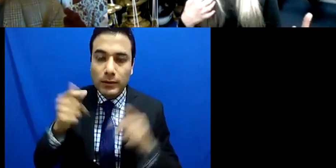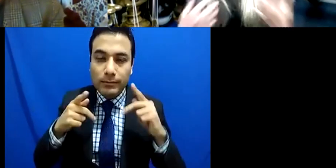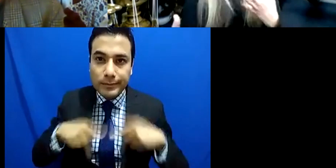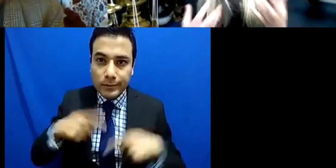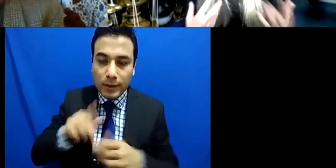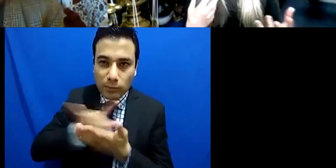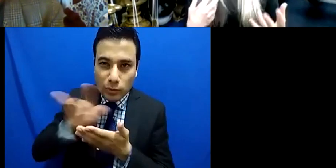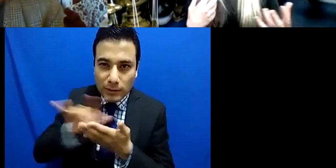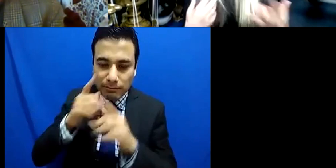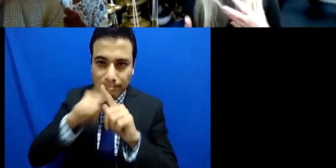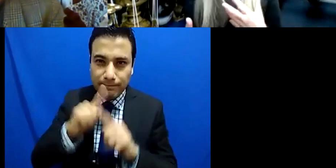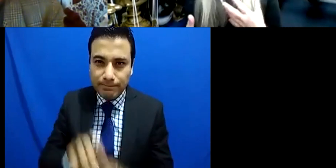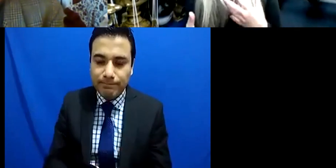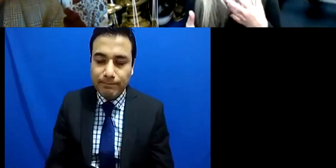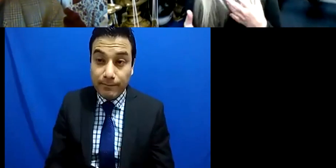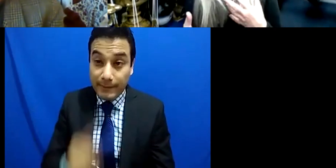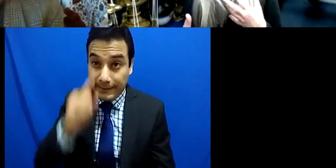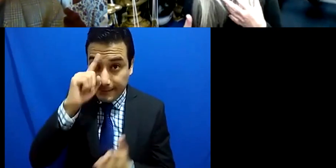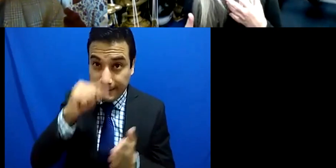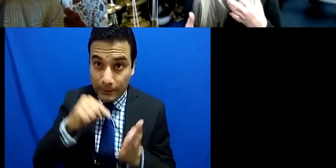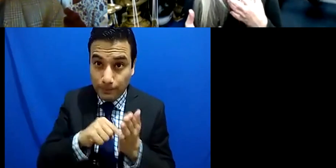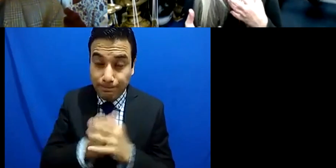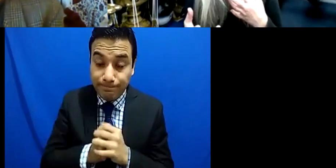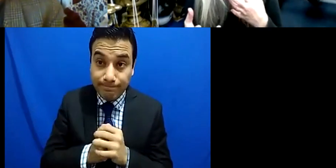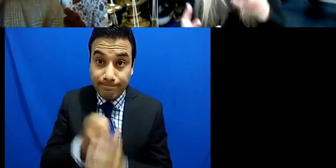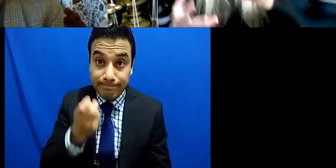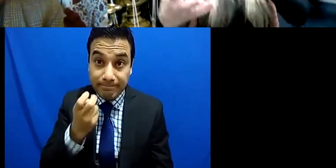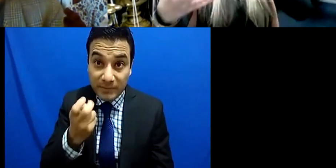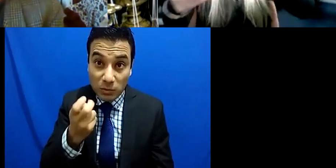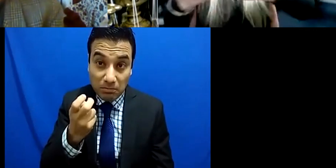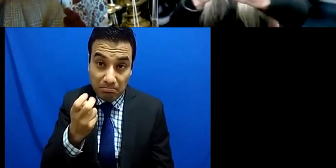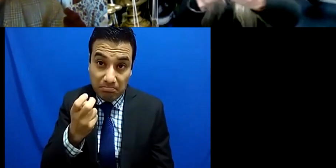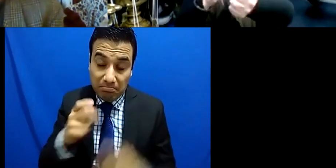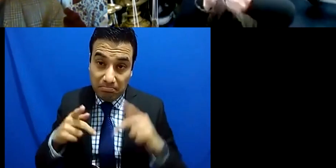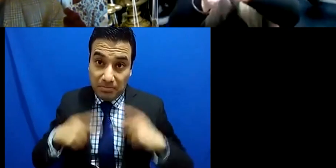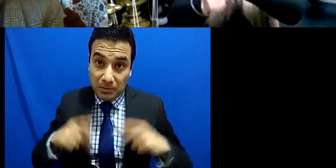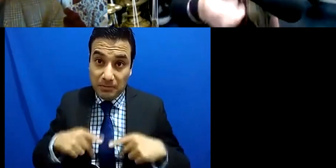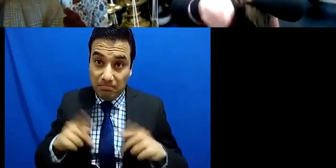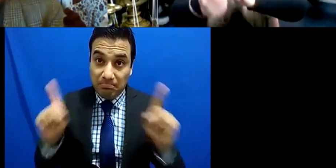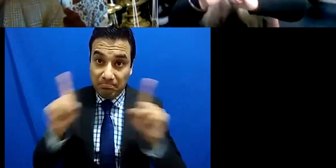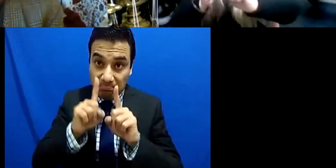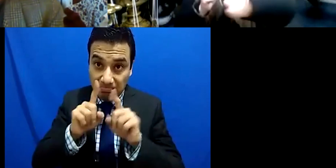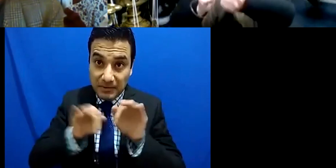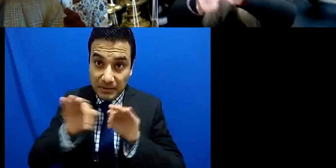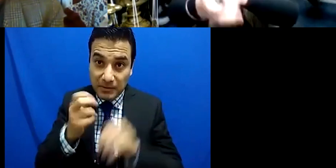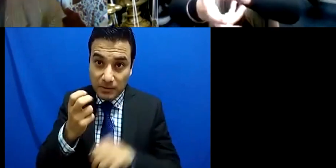that's also, what collaborations are about it's always you know this give and take give and take